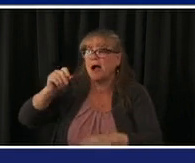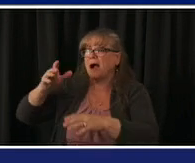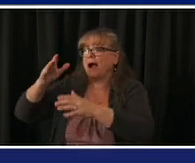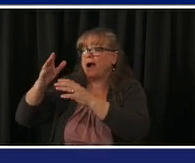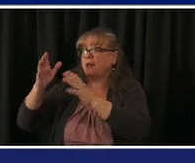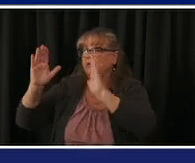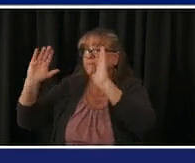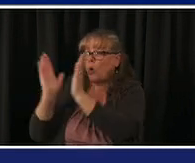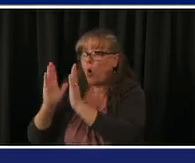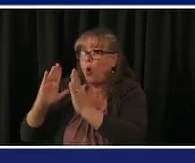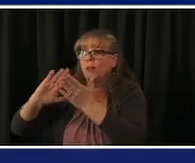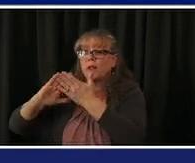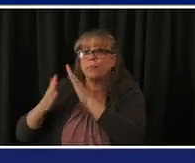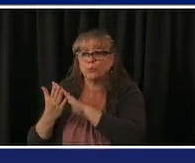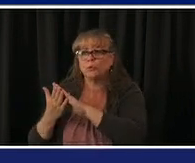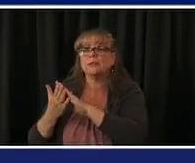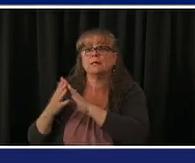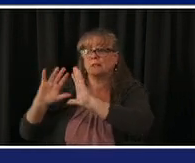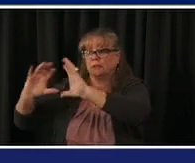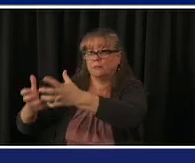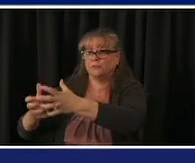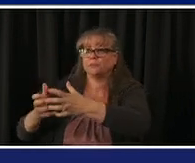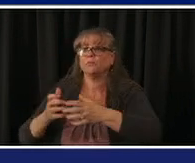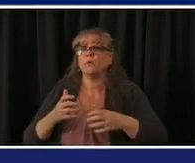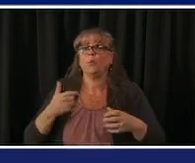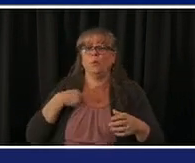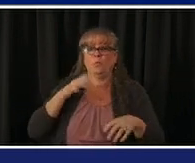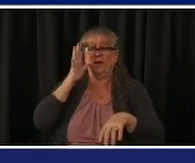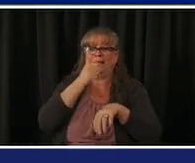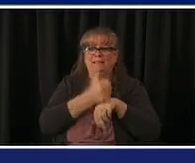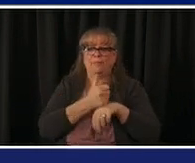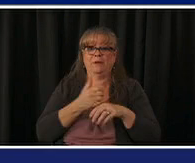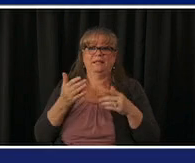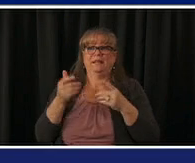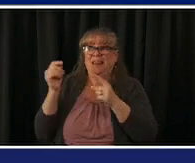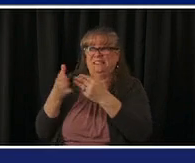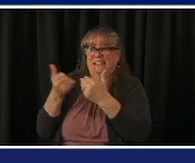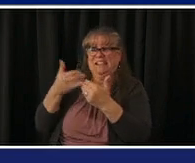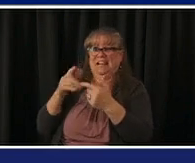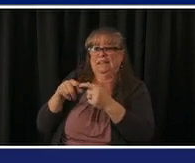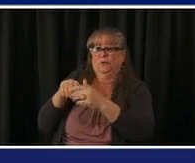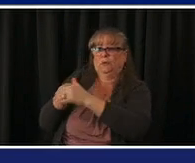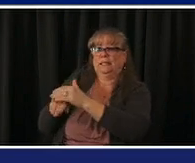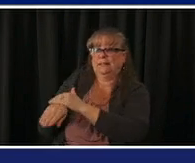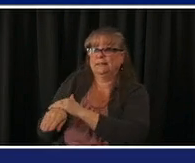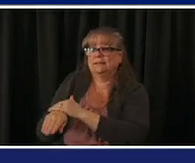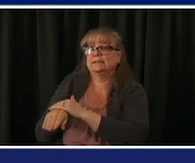stand-up location in a much more easy automated way and they're booked i believe they're going